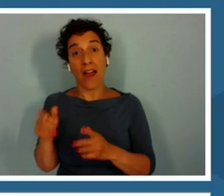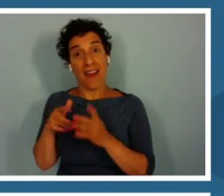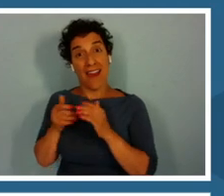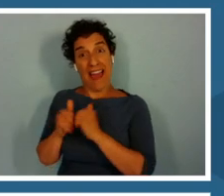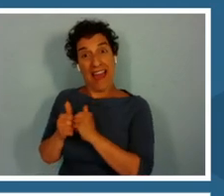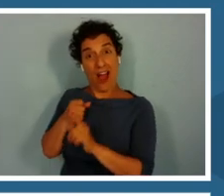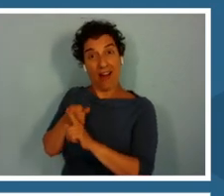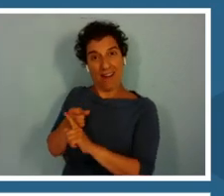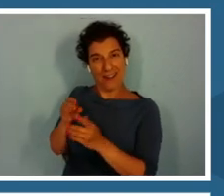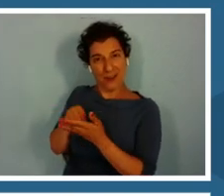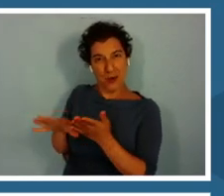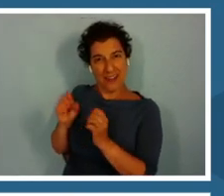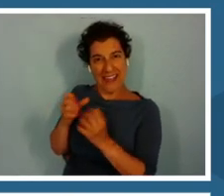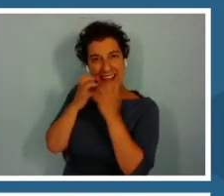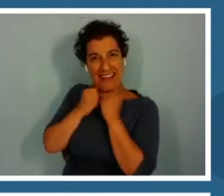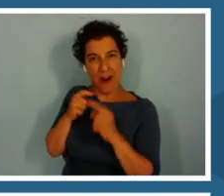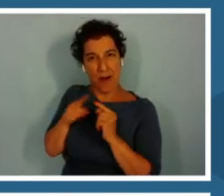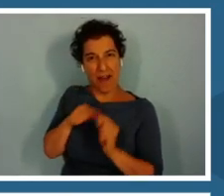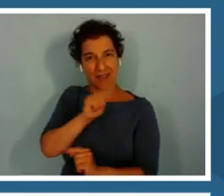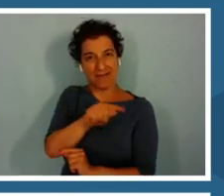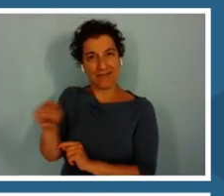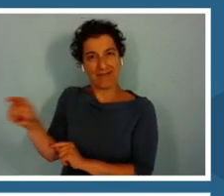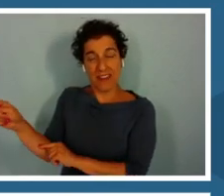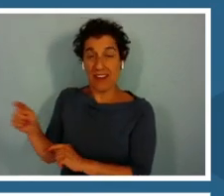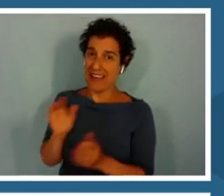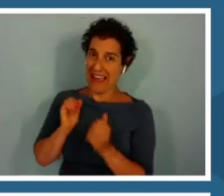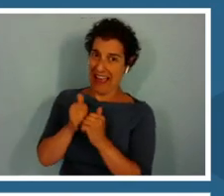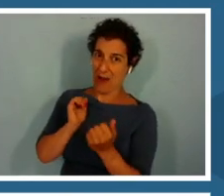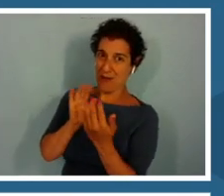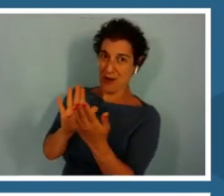And a successful one to get them to really care about them.